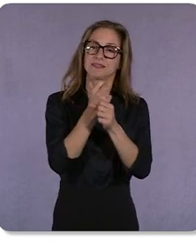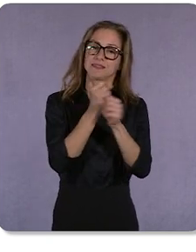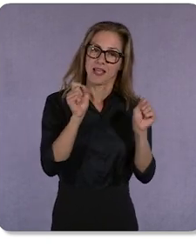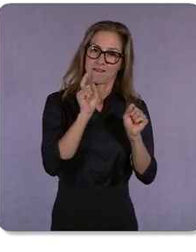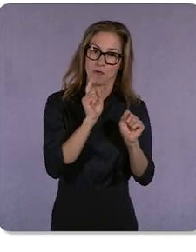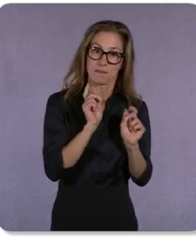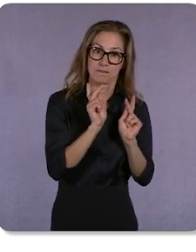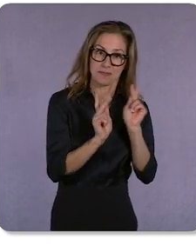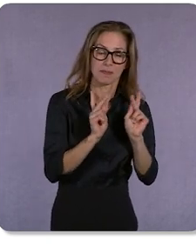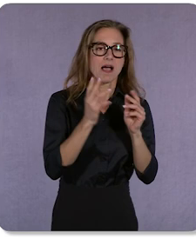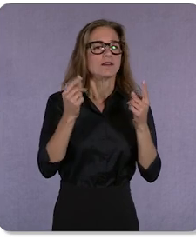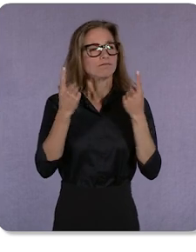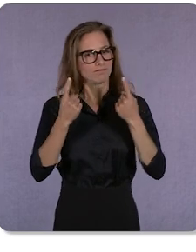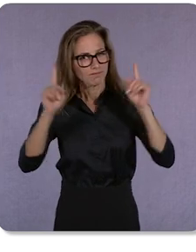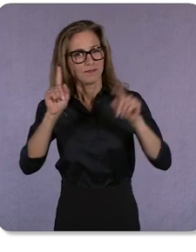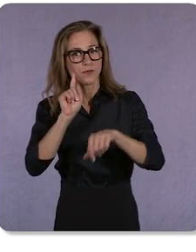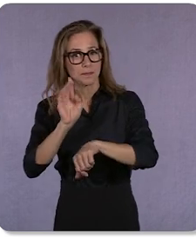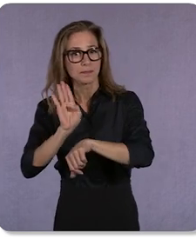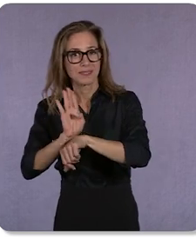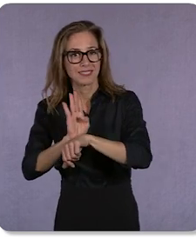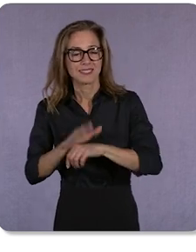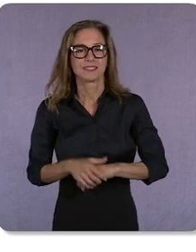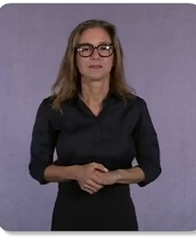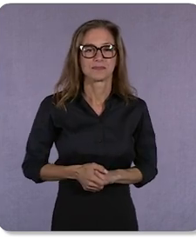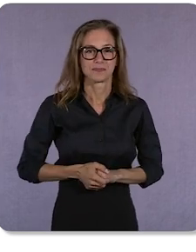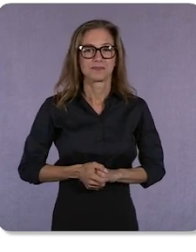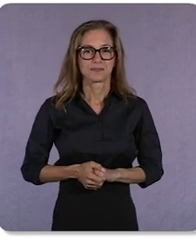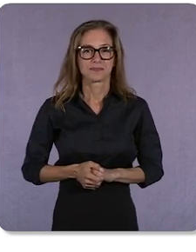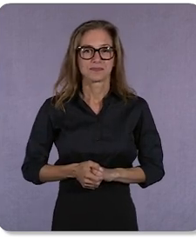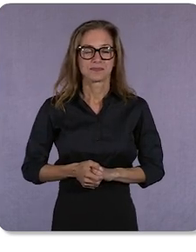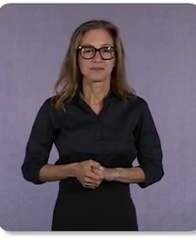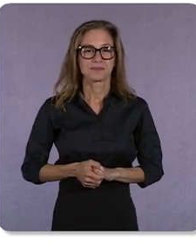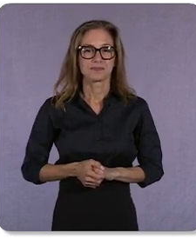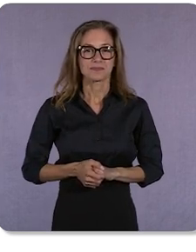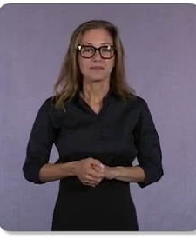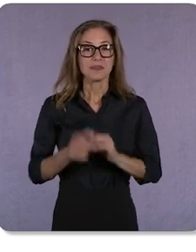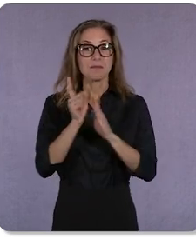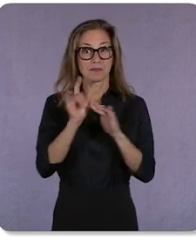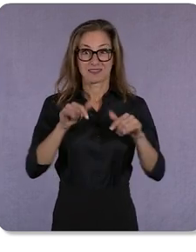and works for businesses like all of yours. Moments like today help us further our mission